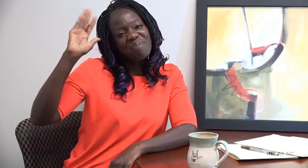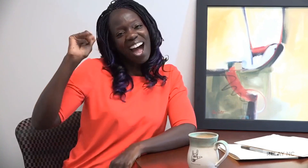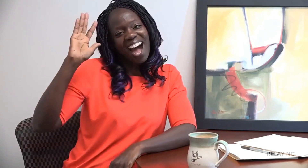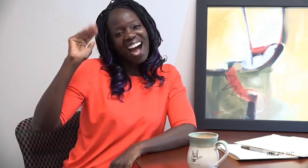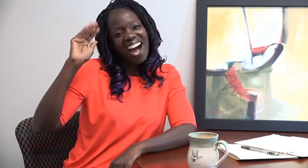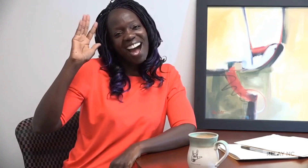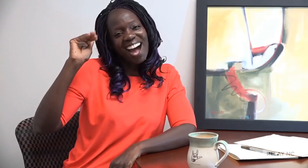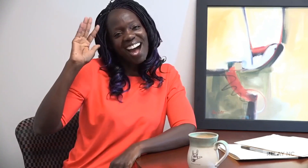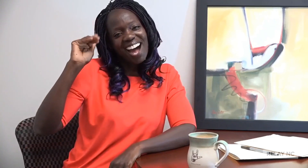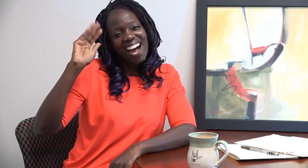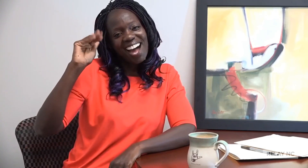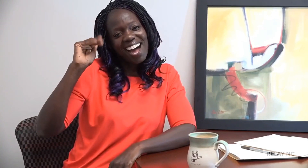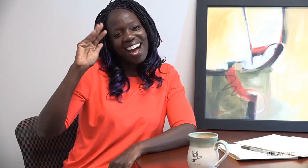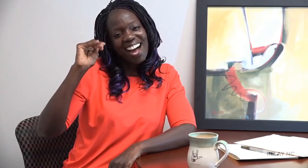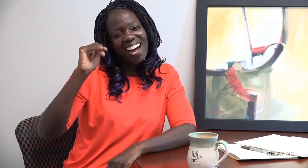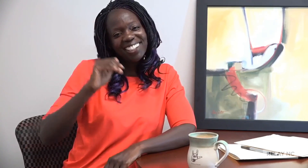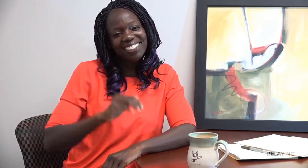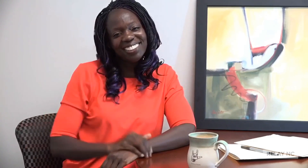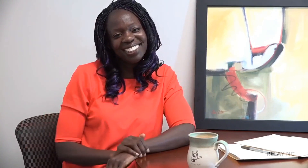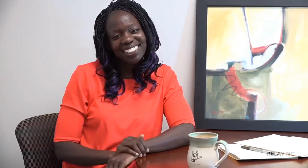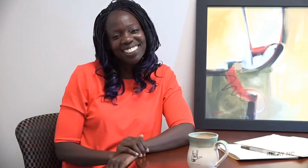Bye!